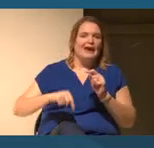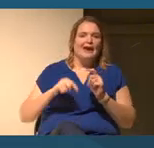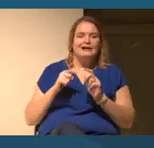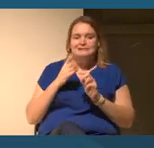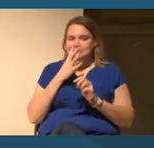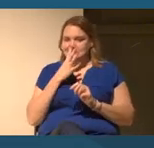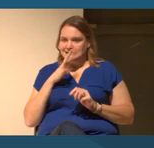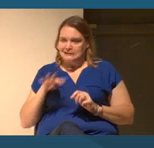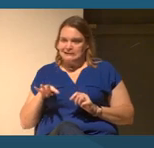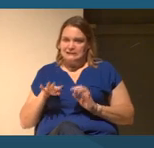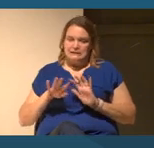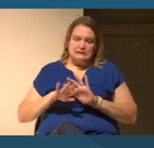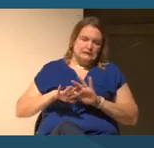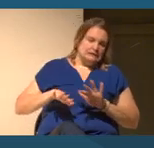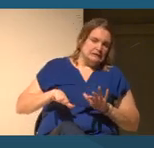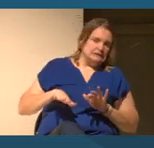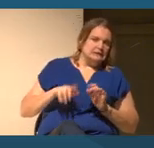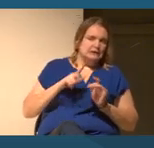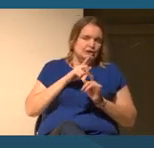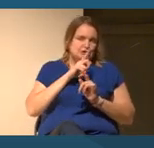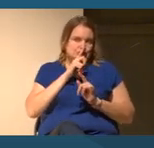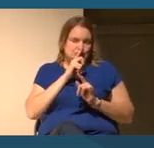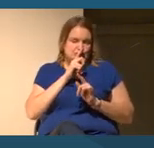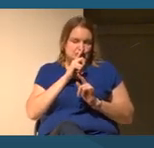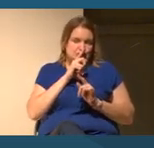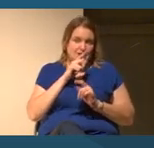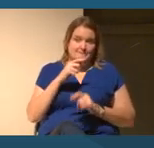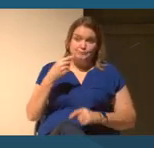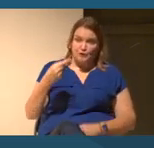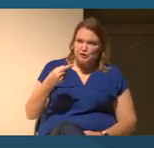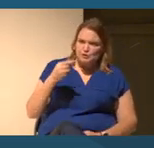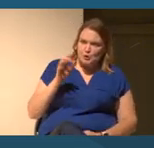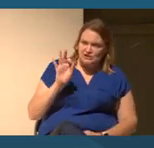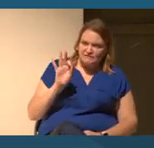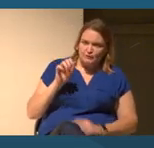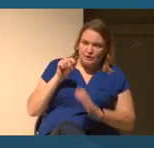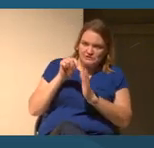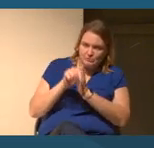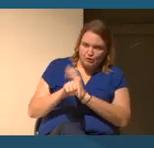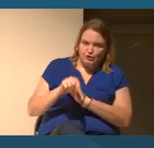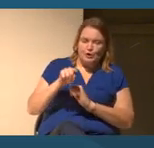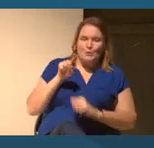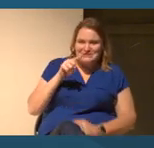The murder of George Floyd was directly tied to his being a black man.